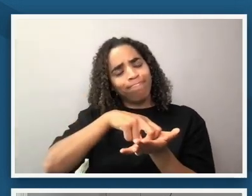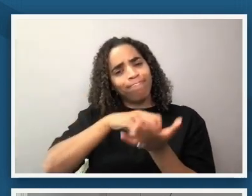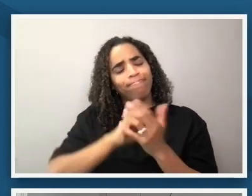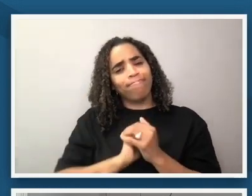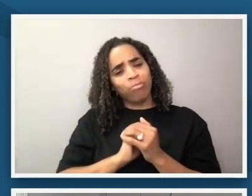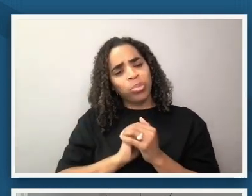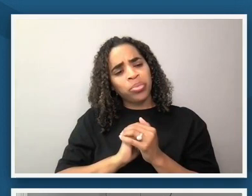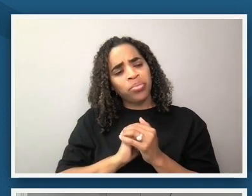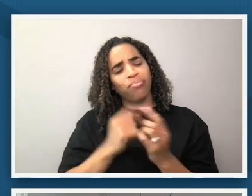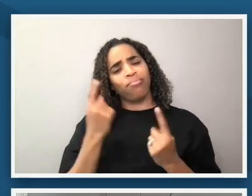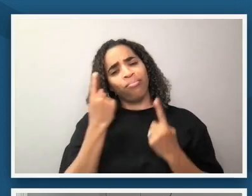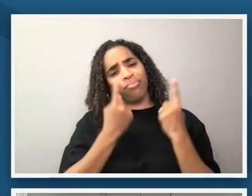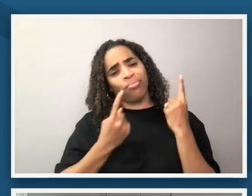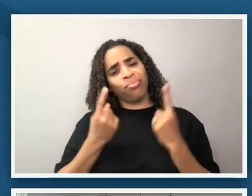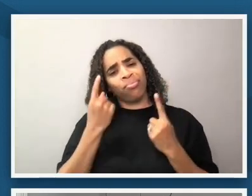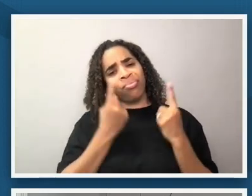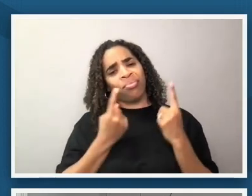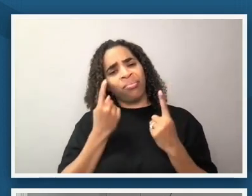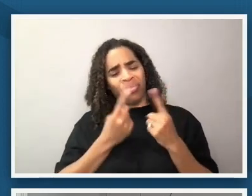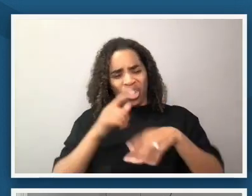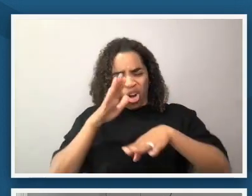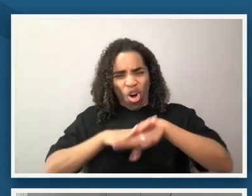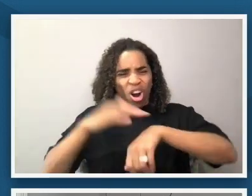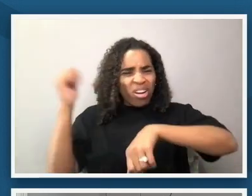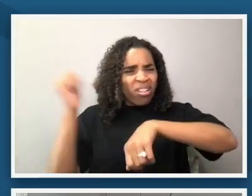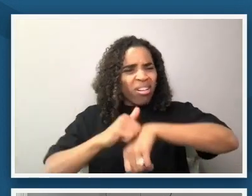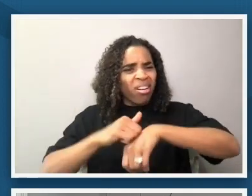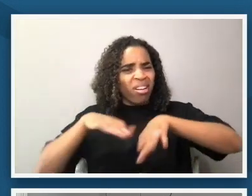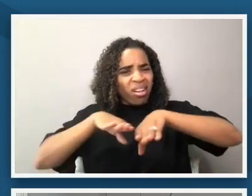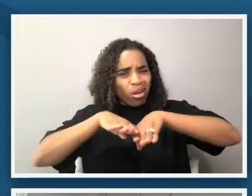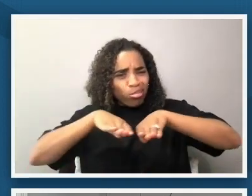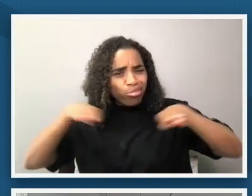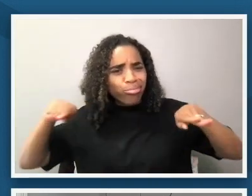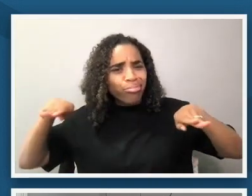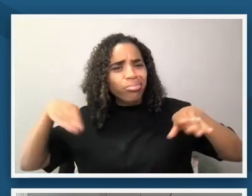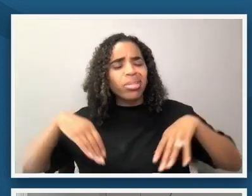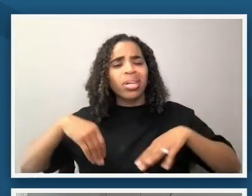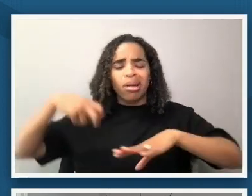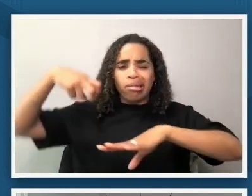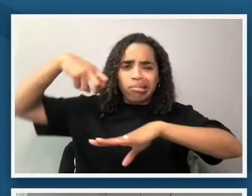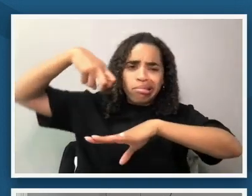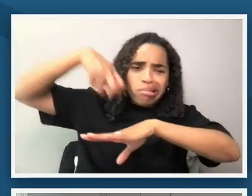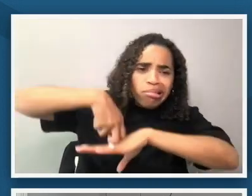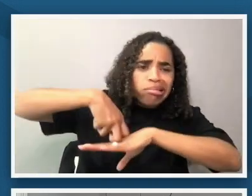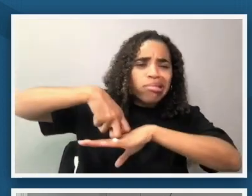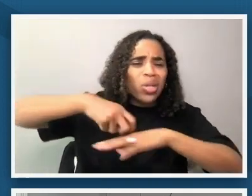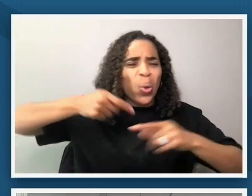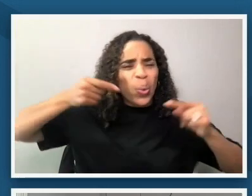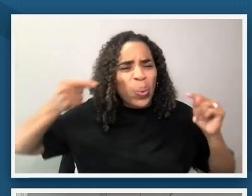to to kneel on the concrete so it trying to imagine